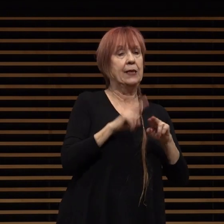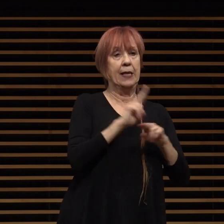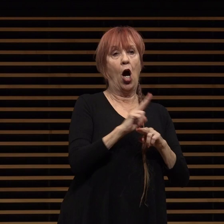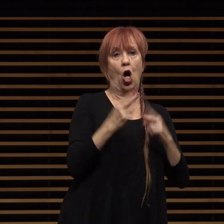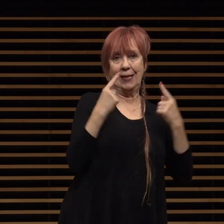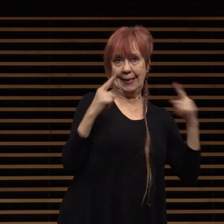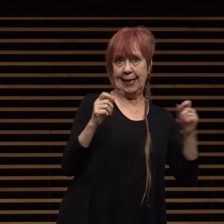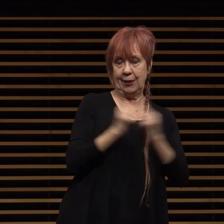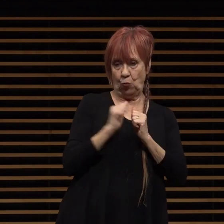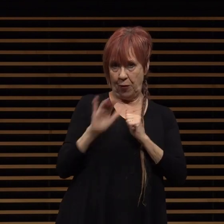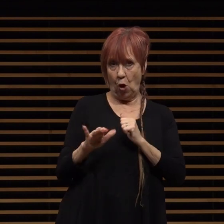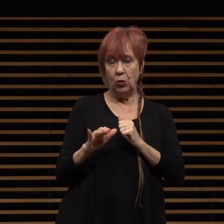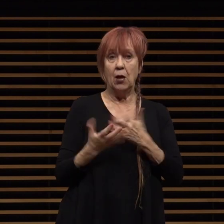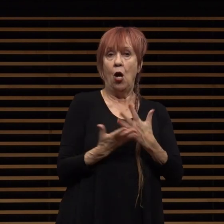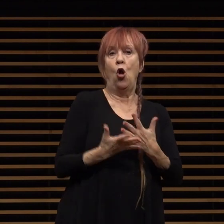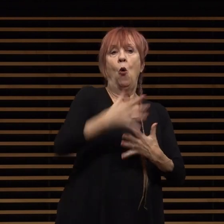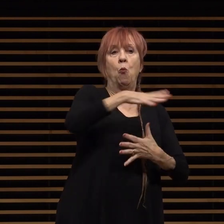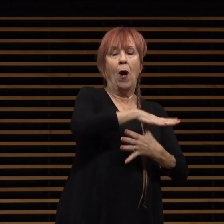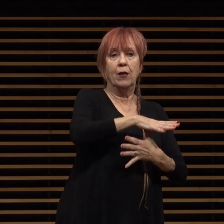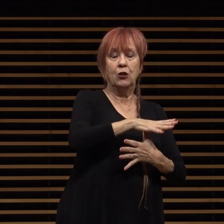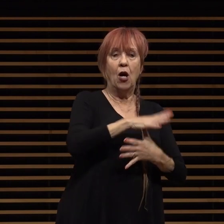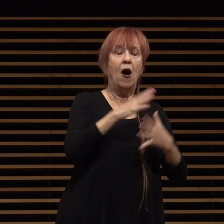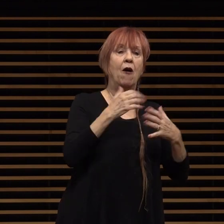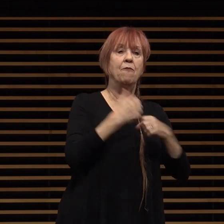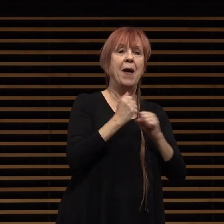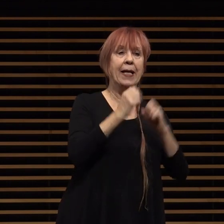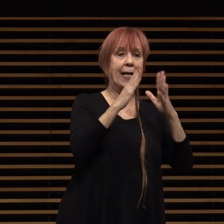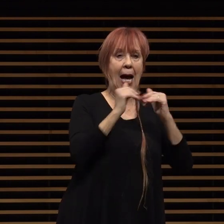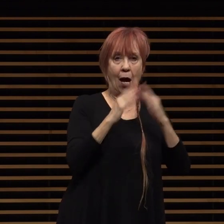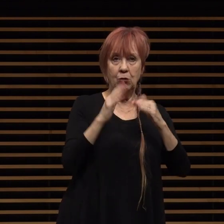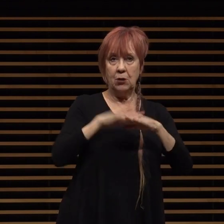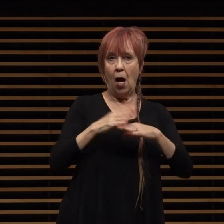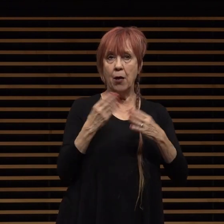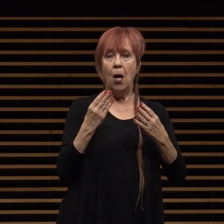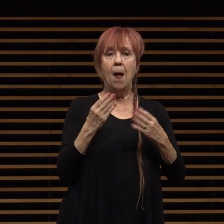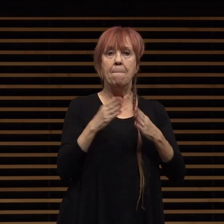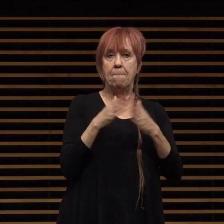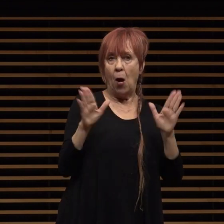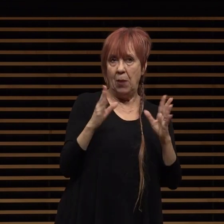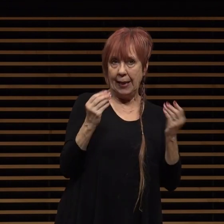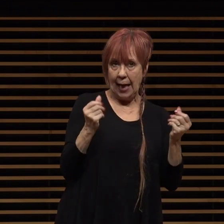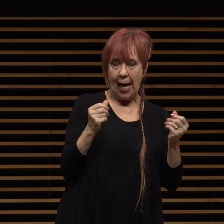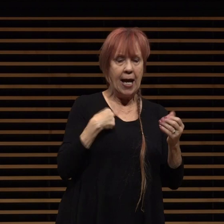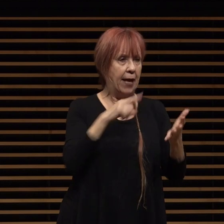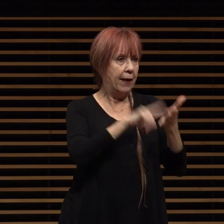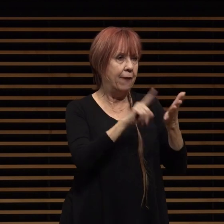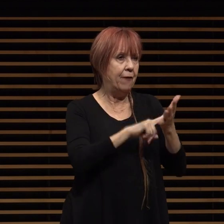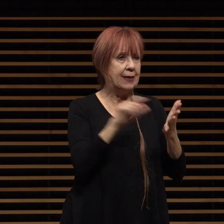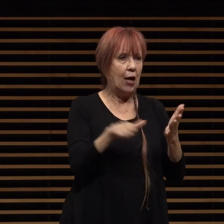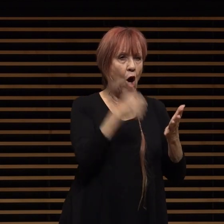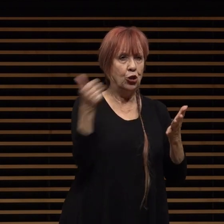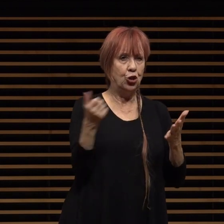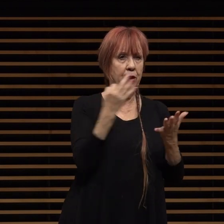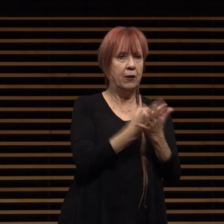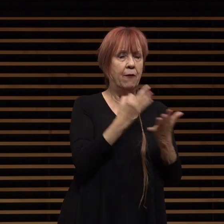prioritization of housing on public land and investigating alternative finance